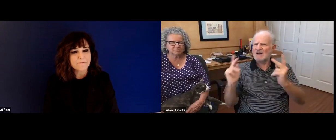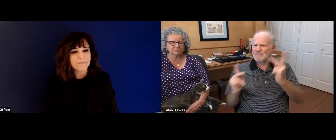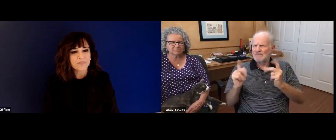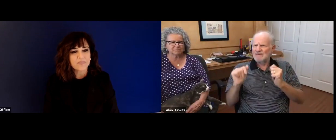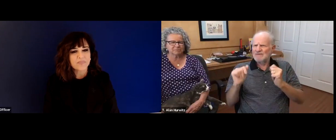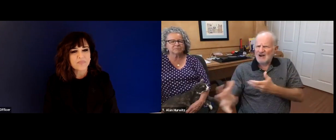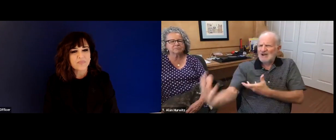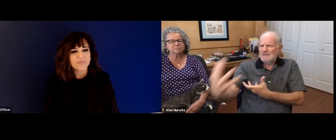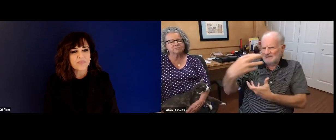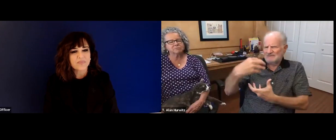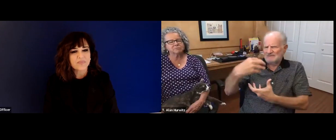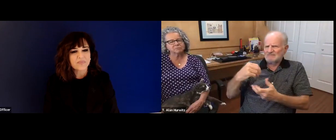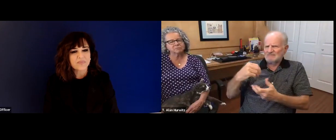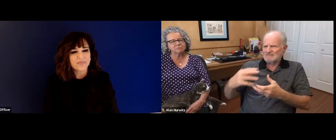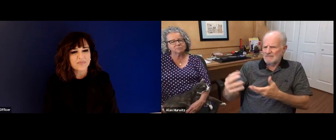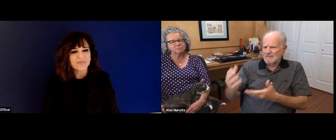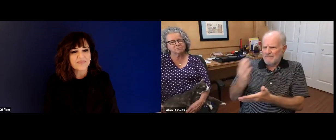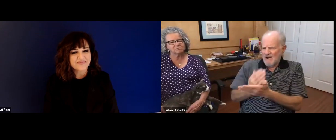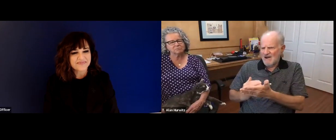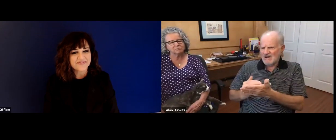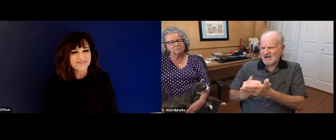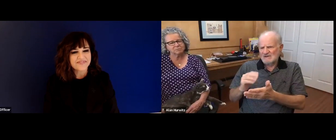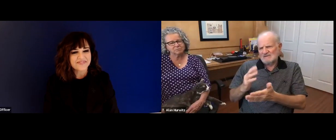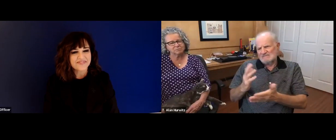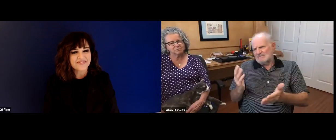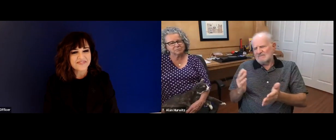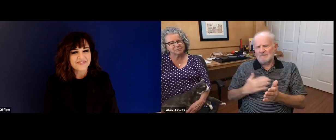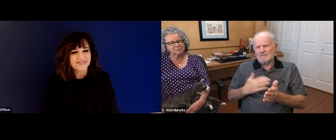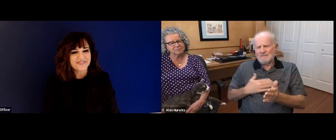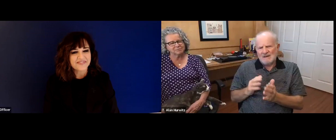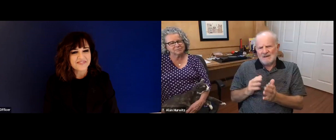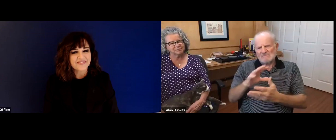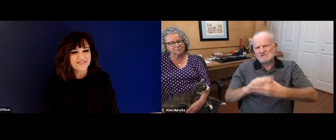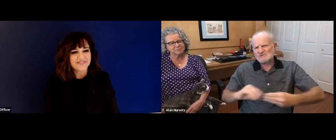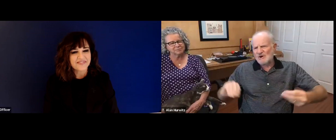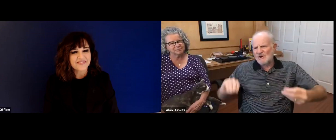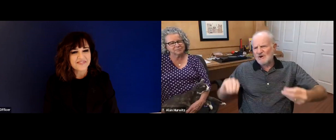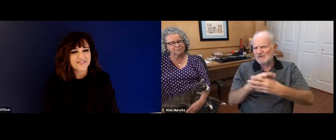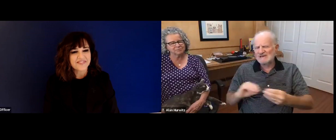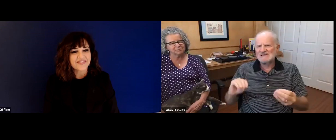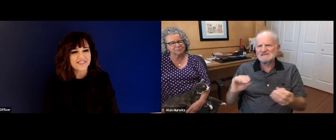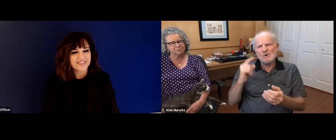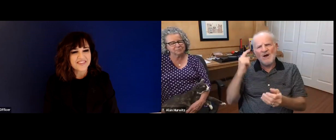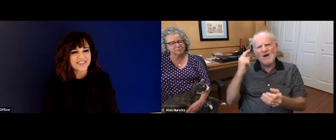academia, presidents, faculty, students as well, I thought,